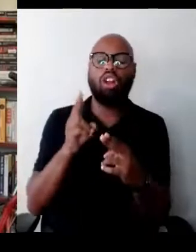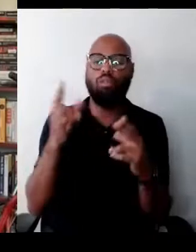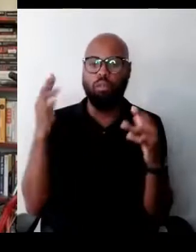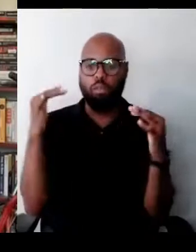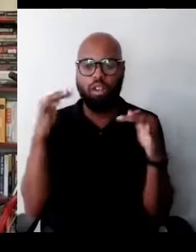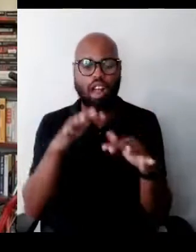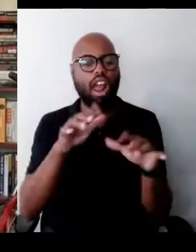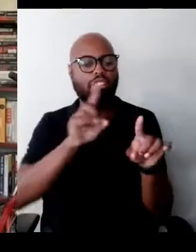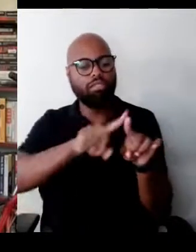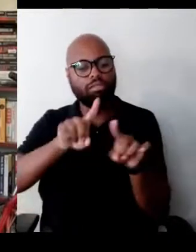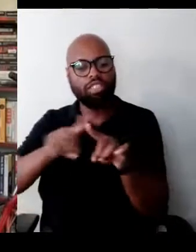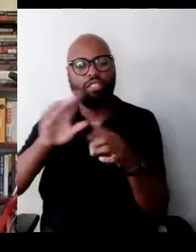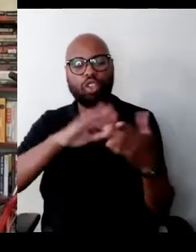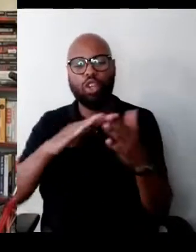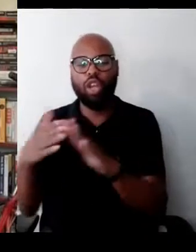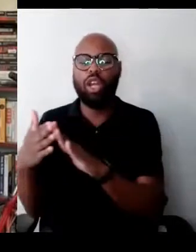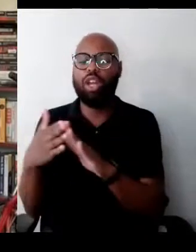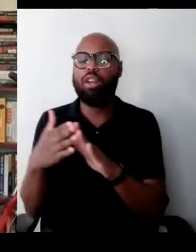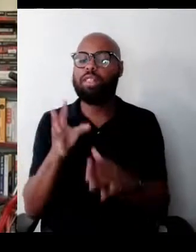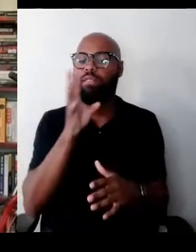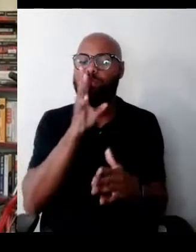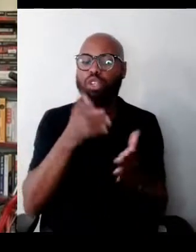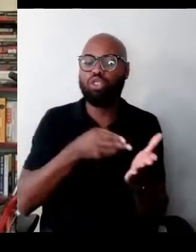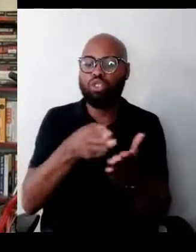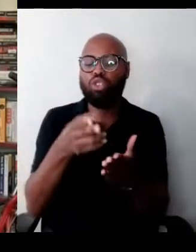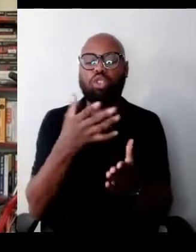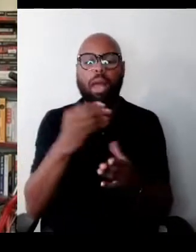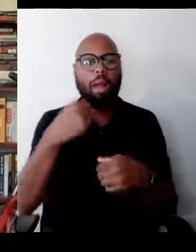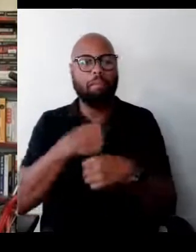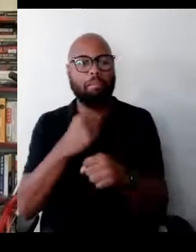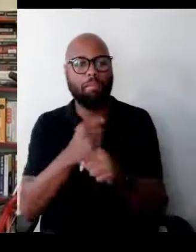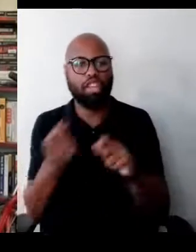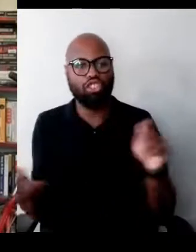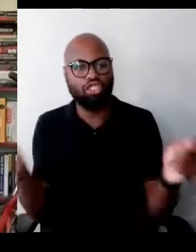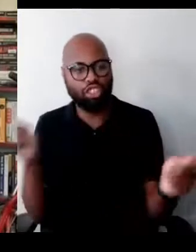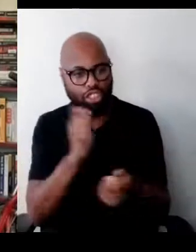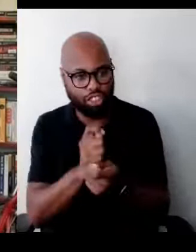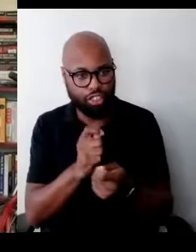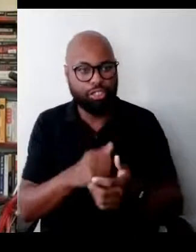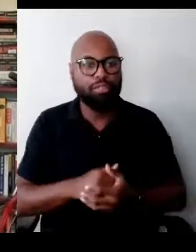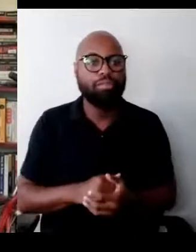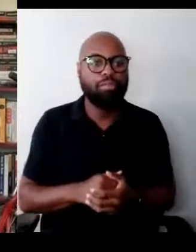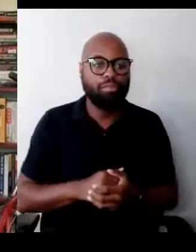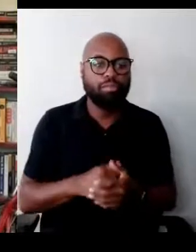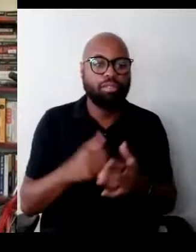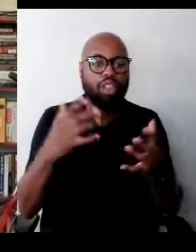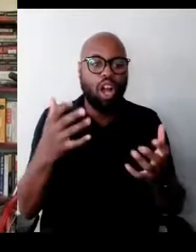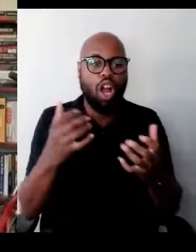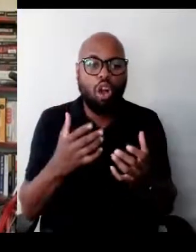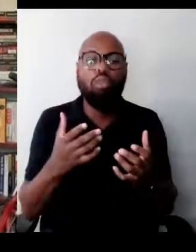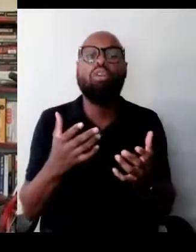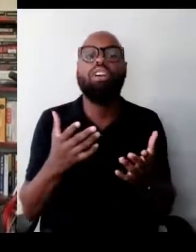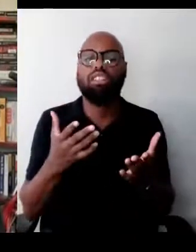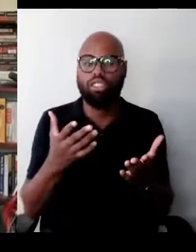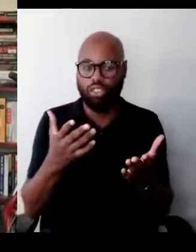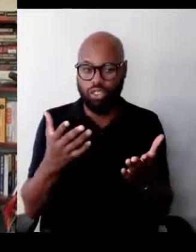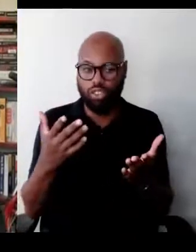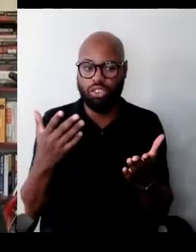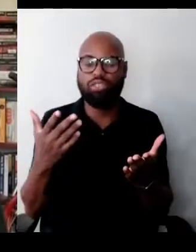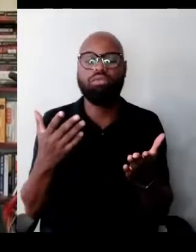to speak truth and create change. I now want to invite you all to the second night